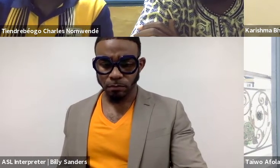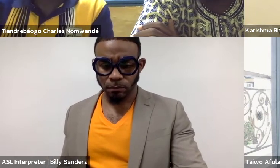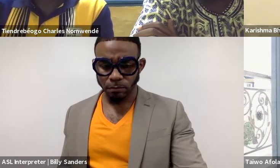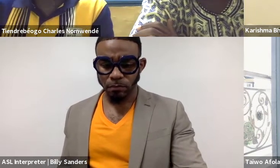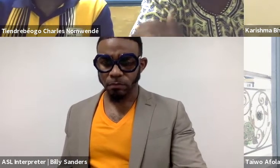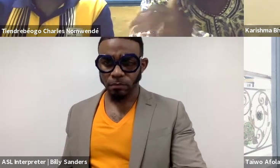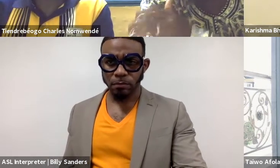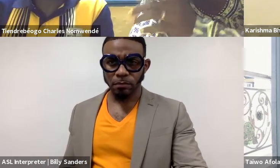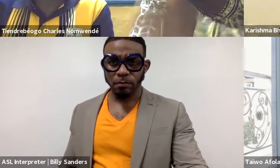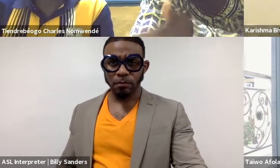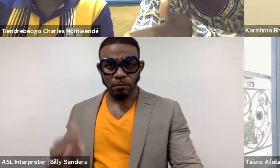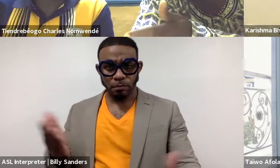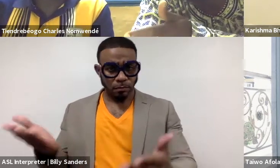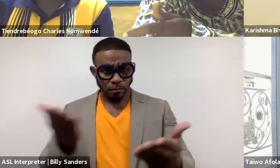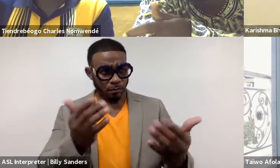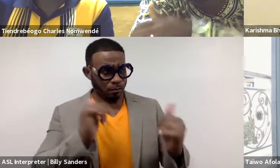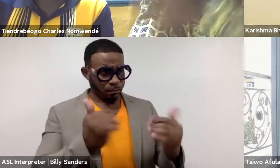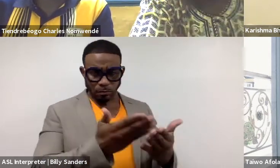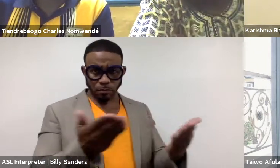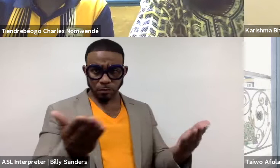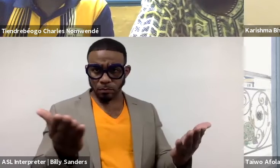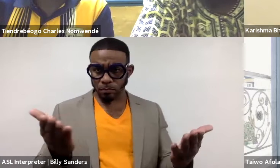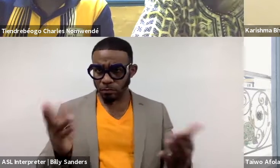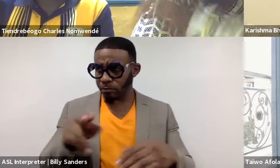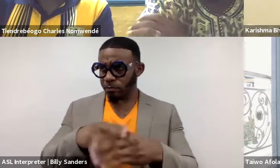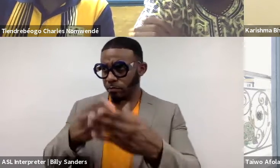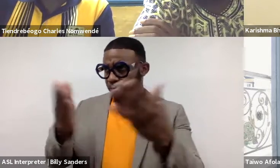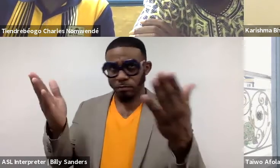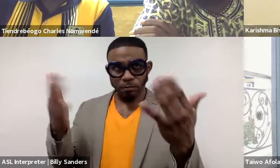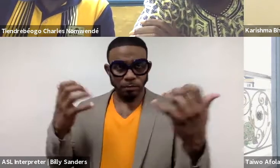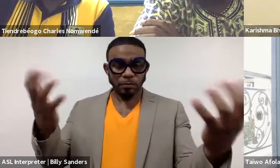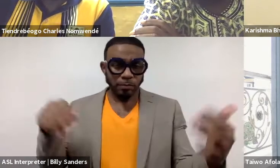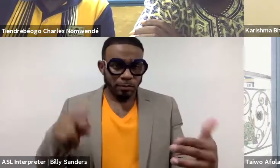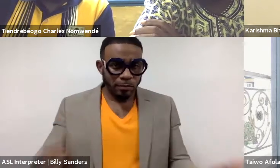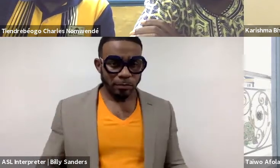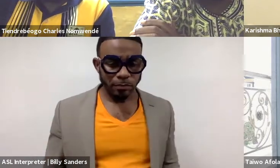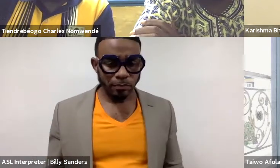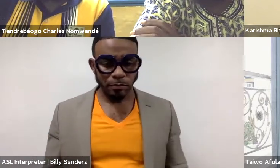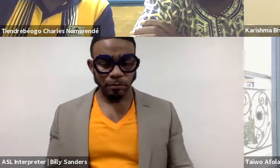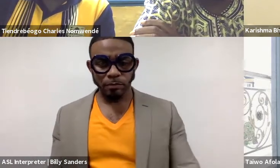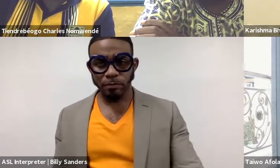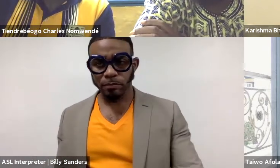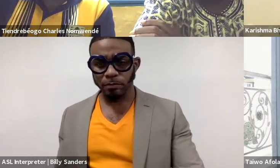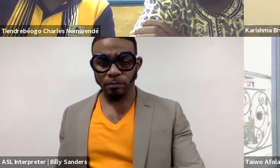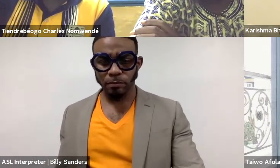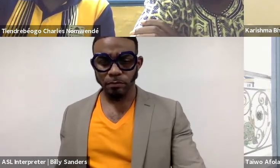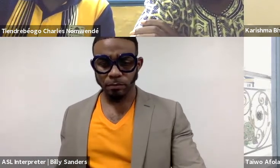And if I bring this theater to national theater of Paris. (Charles speaks French)